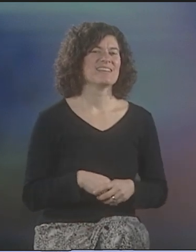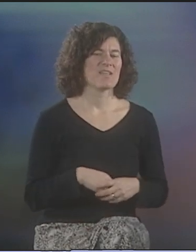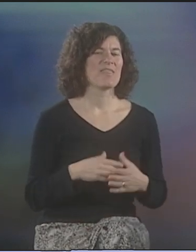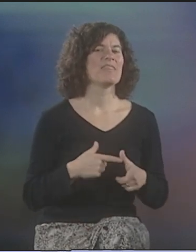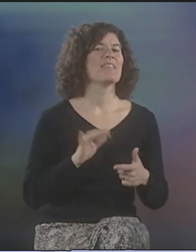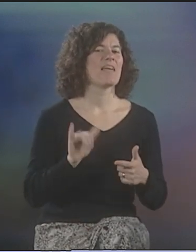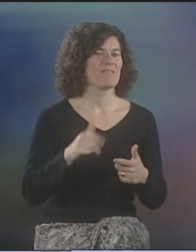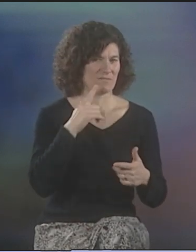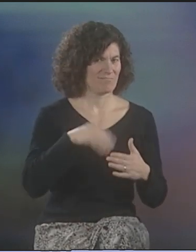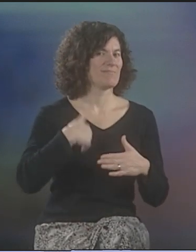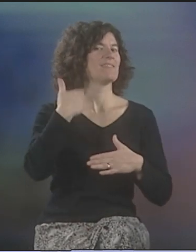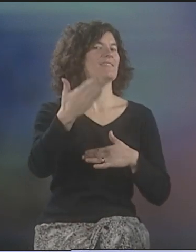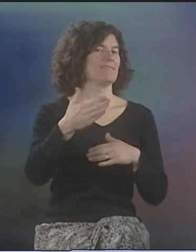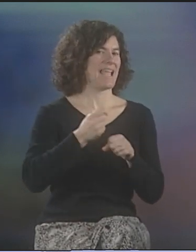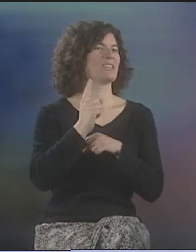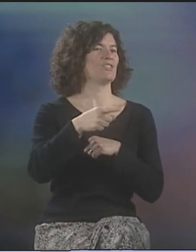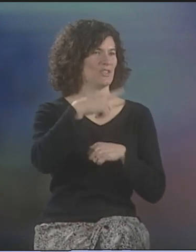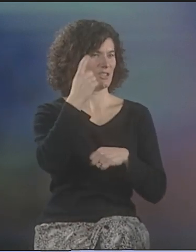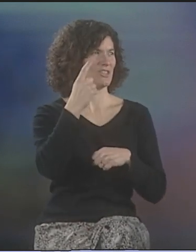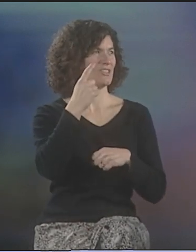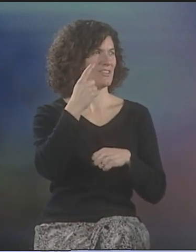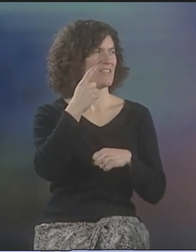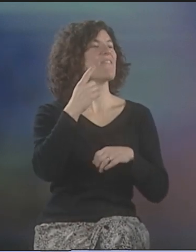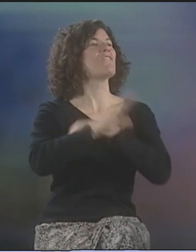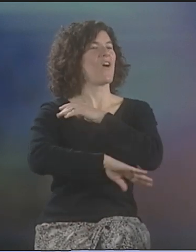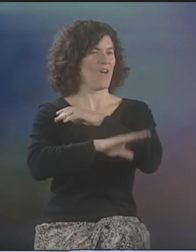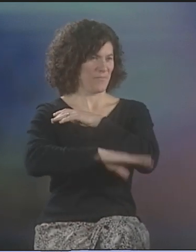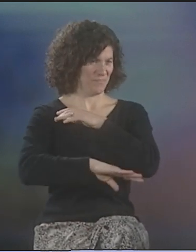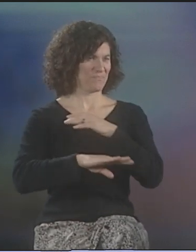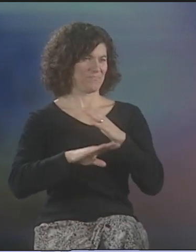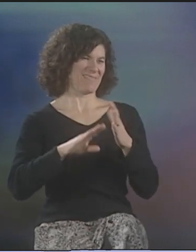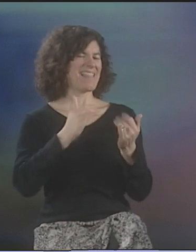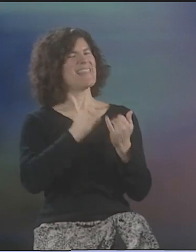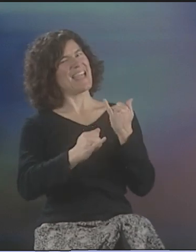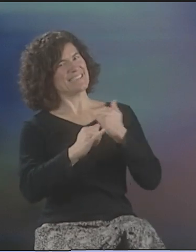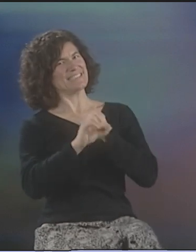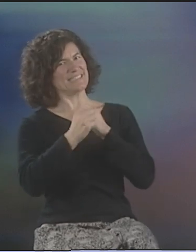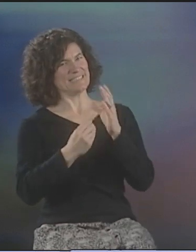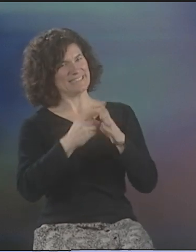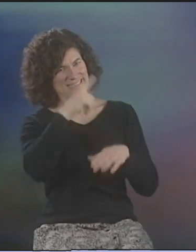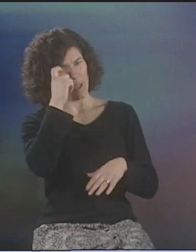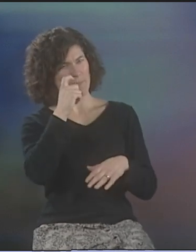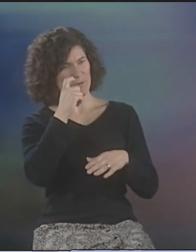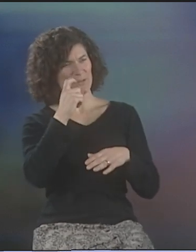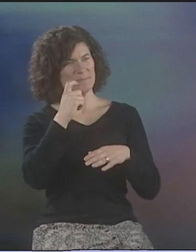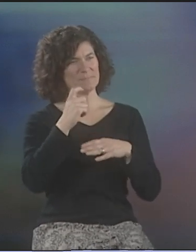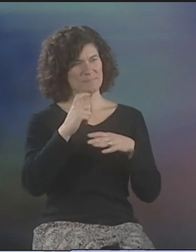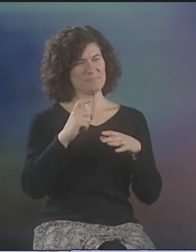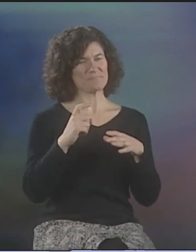AND IT WAS SO MUCH FUN. SO, THE VERY NEXT YEAR, I THINK IT WAS THE FALL,